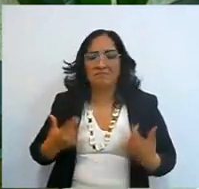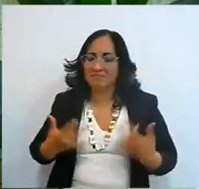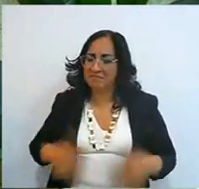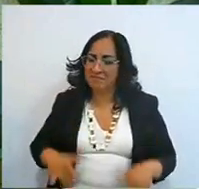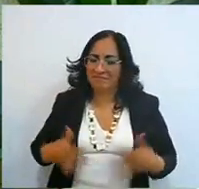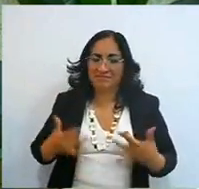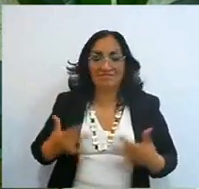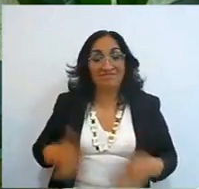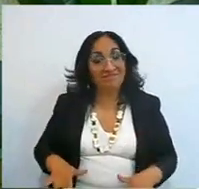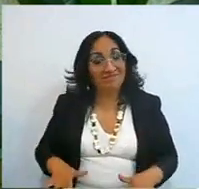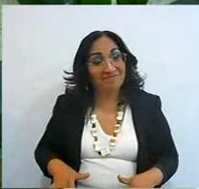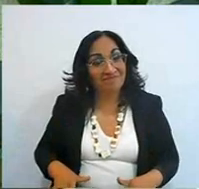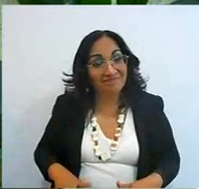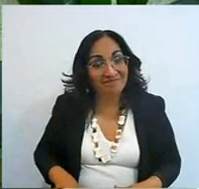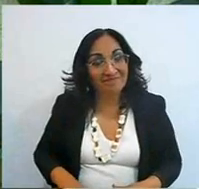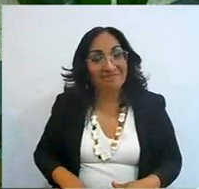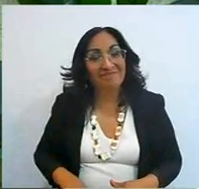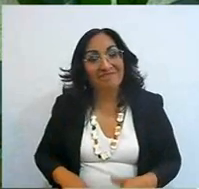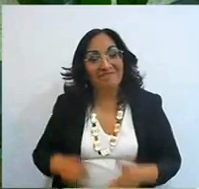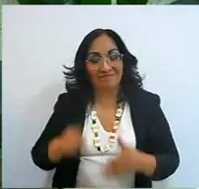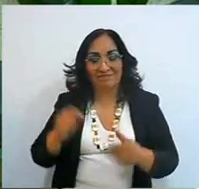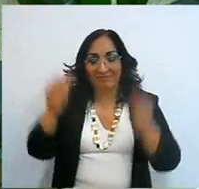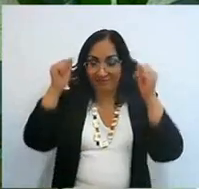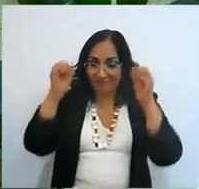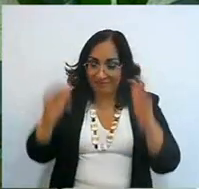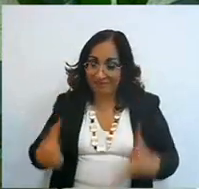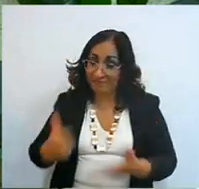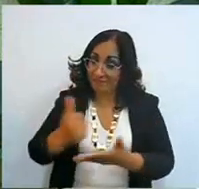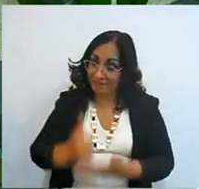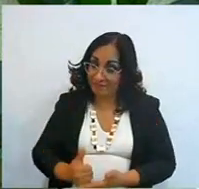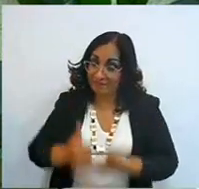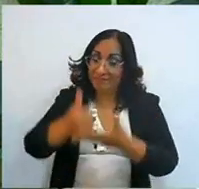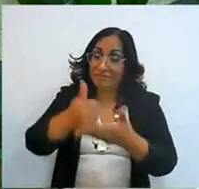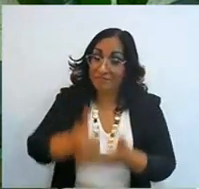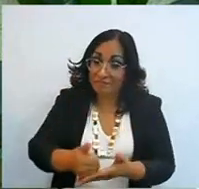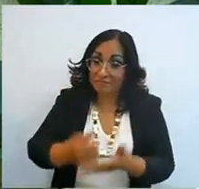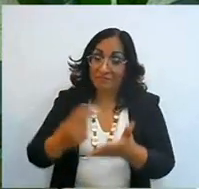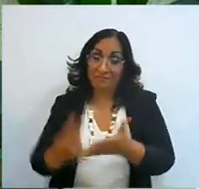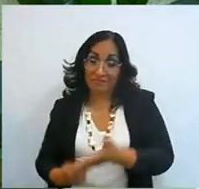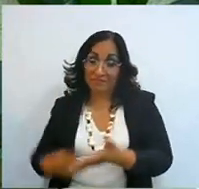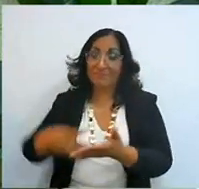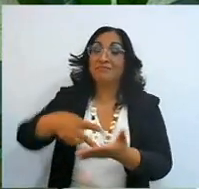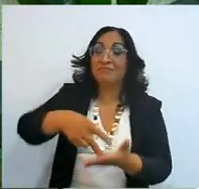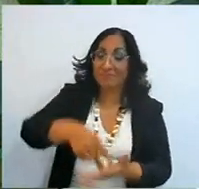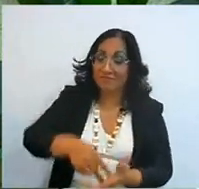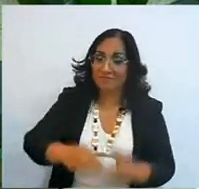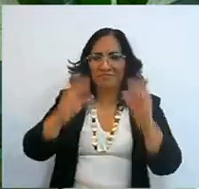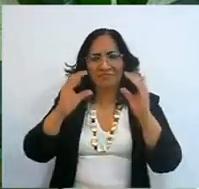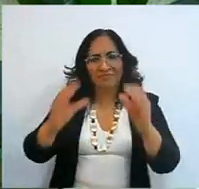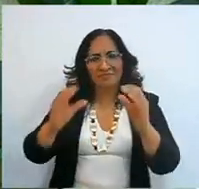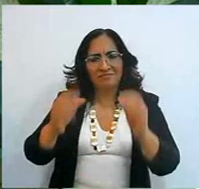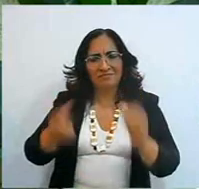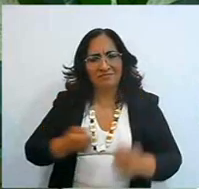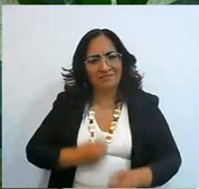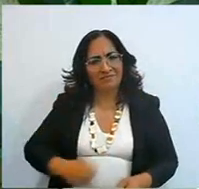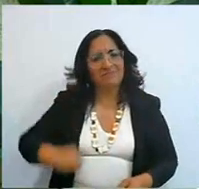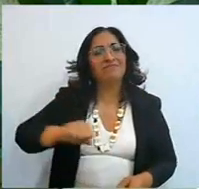goes the fifth, yes, bless you, help you, lift you up, keep you, heal you,